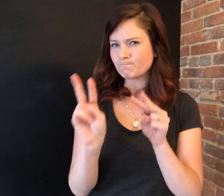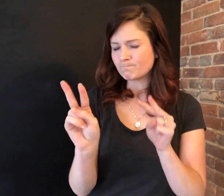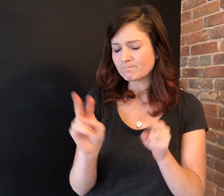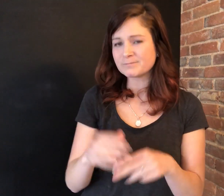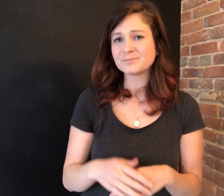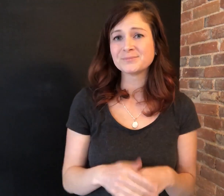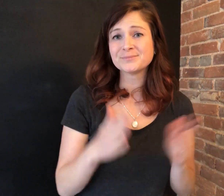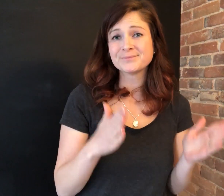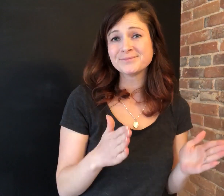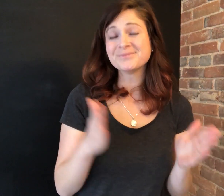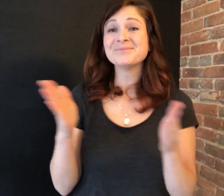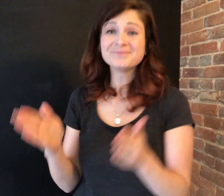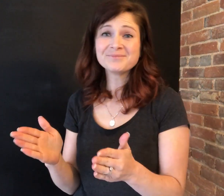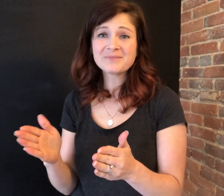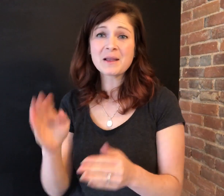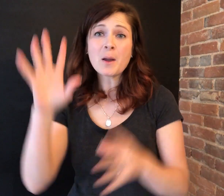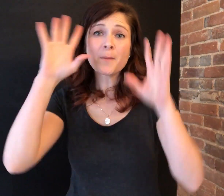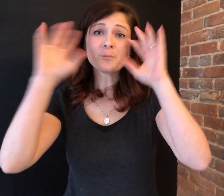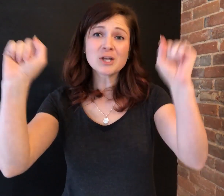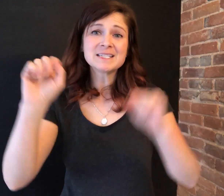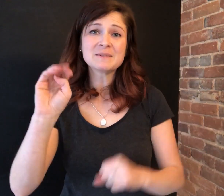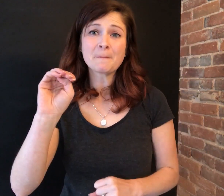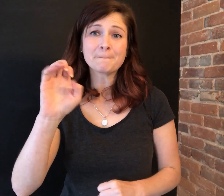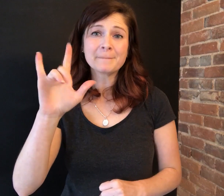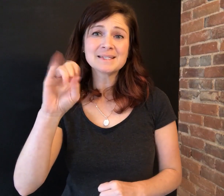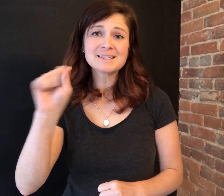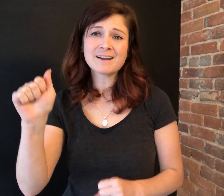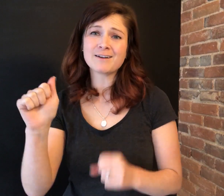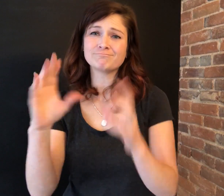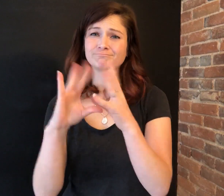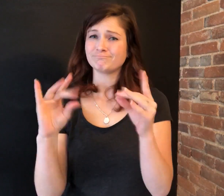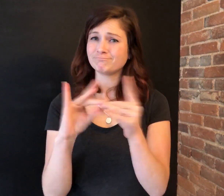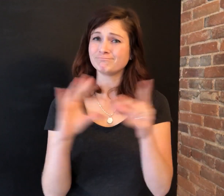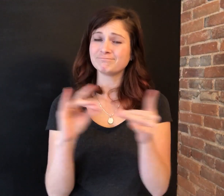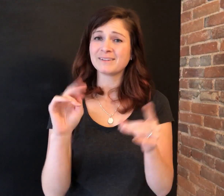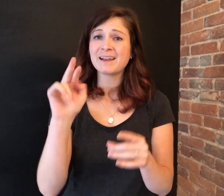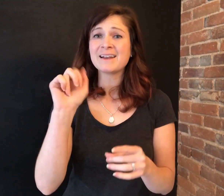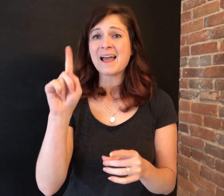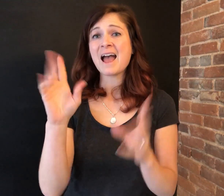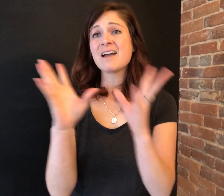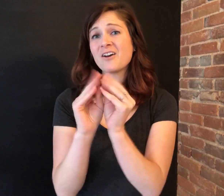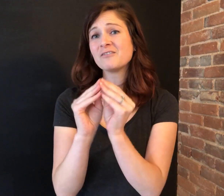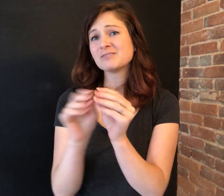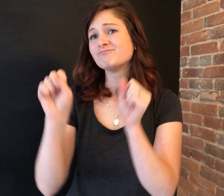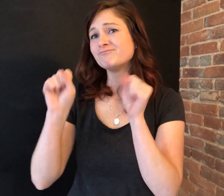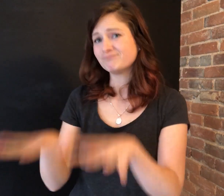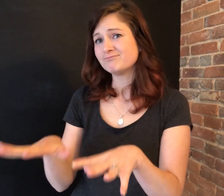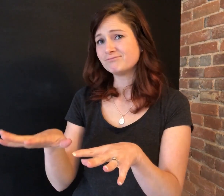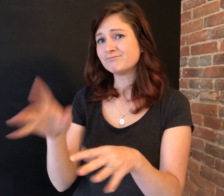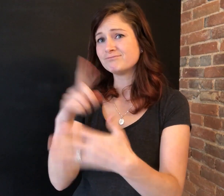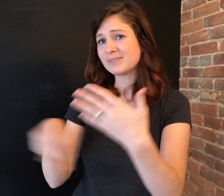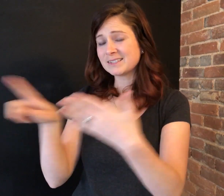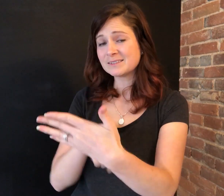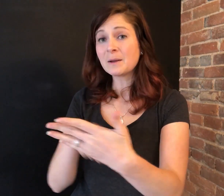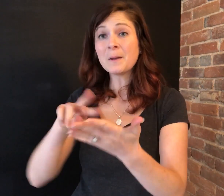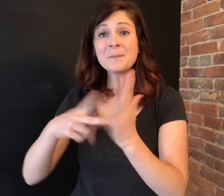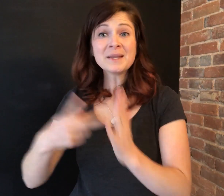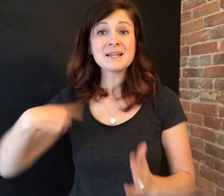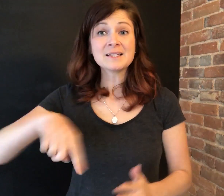On a separate note, President Melissa shared that the Biennial NAD Conference will not take place this summer.